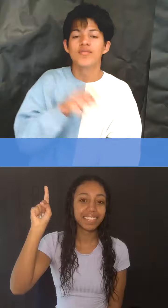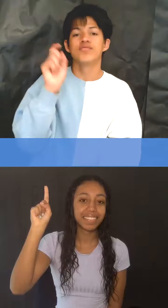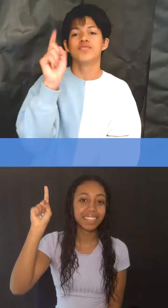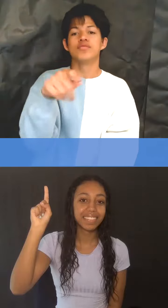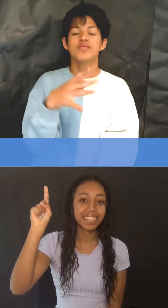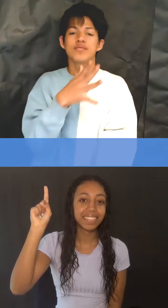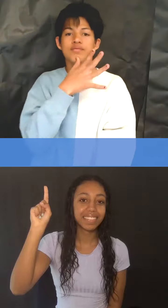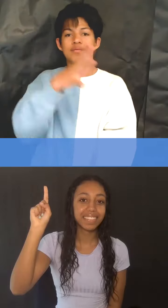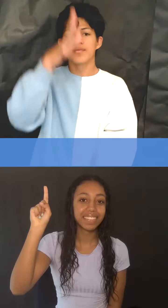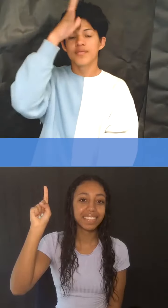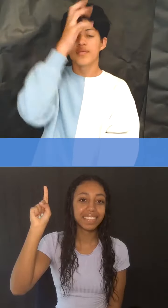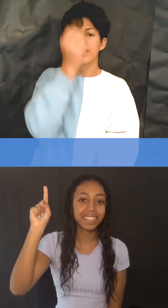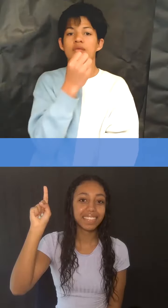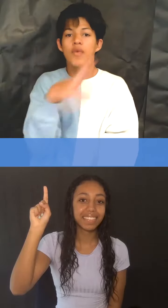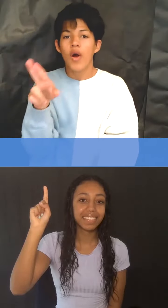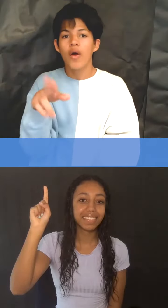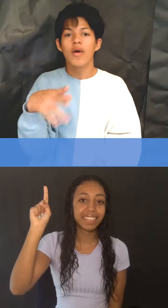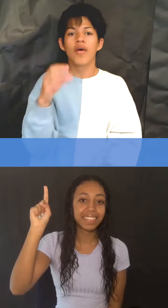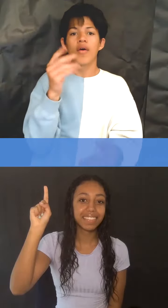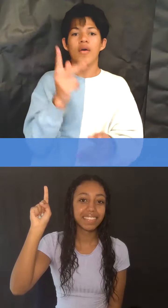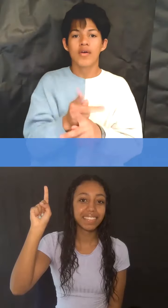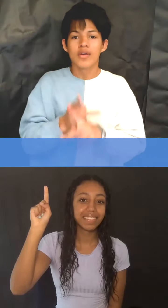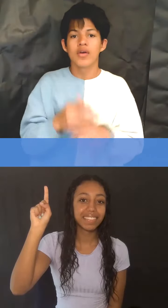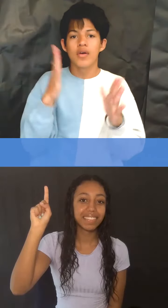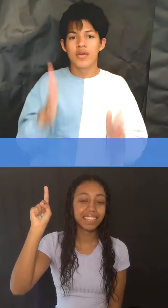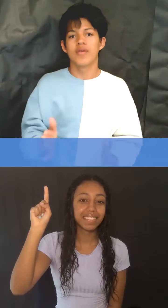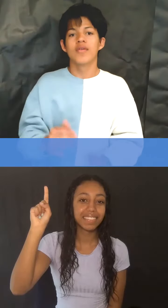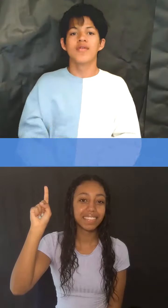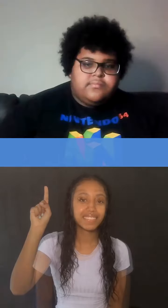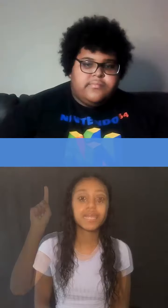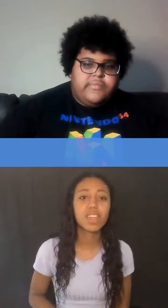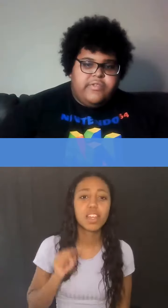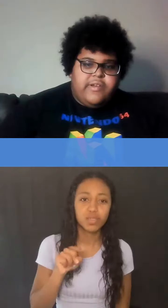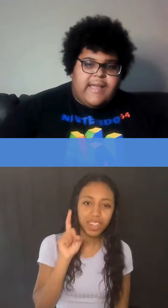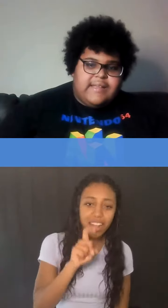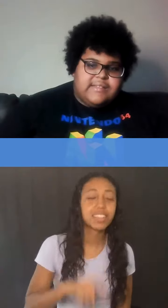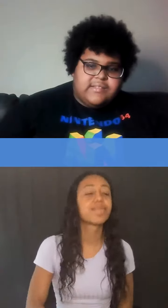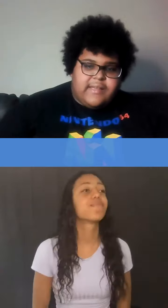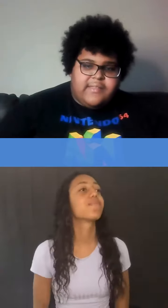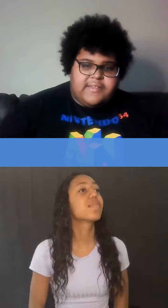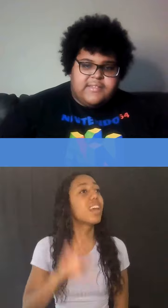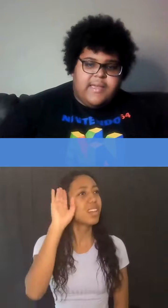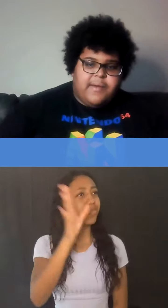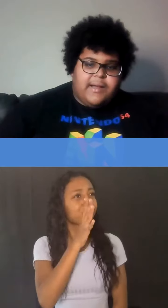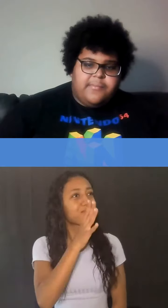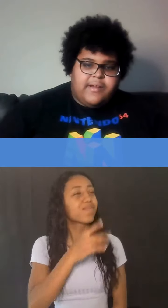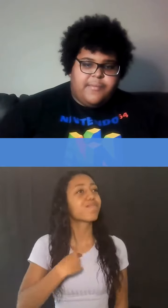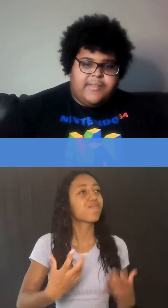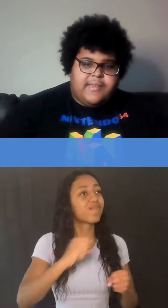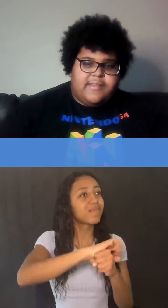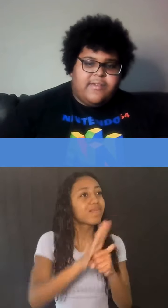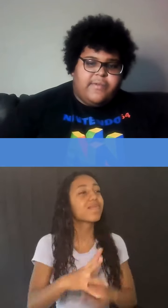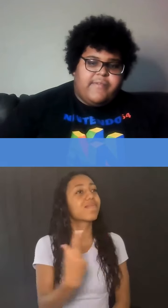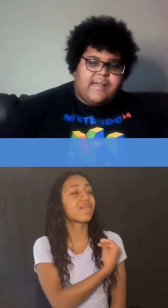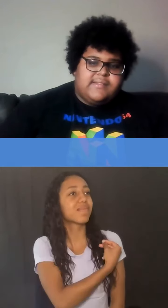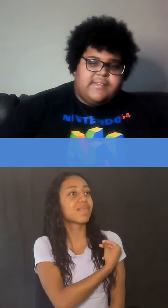you have to ask your parents or guardian. You could ask like this, “Hey mom, I want to get the Covid vaccine,